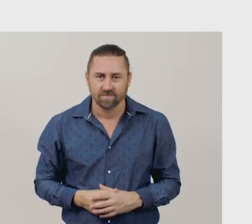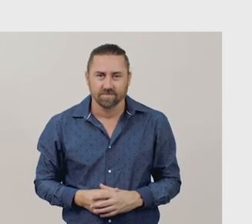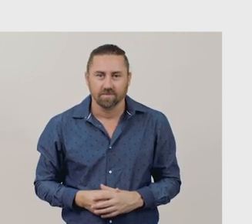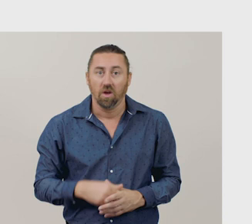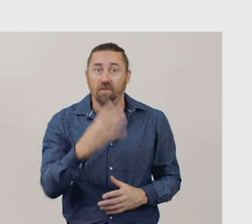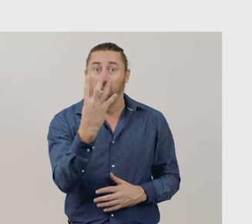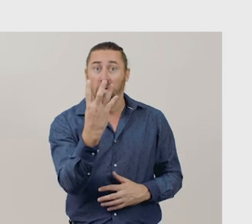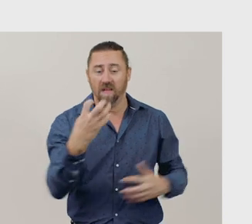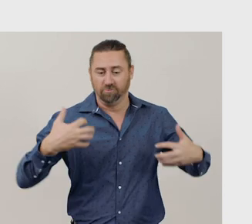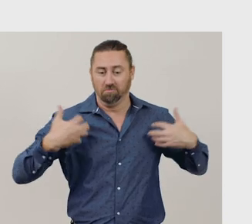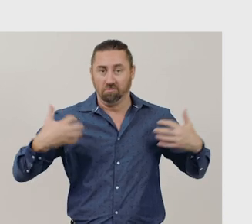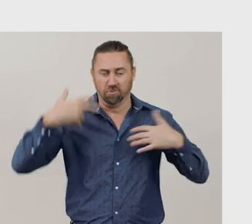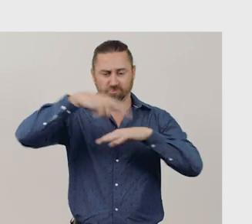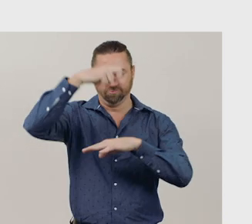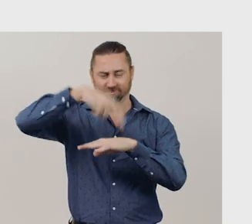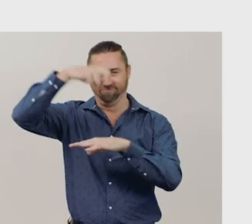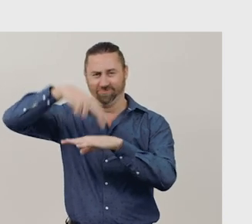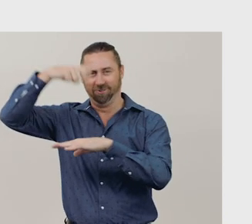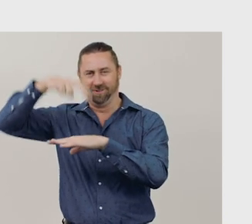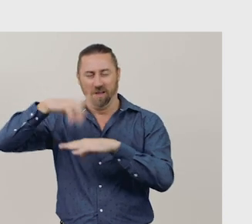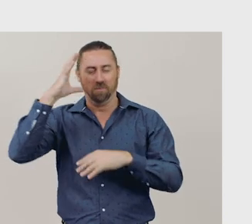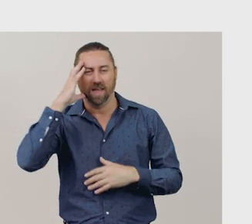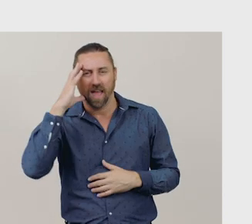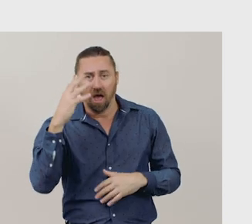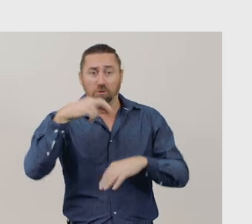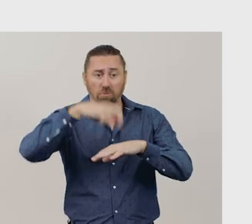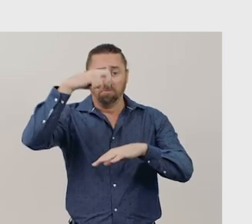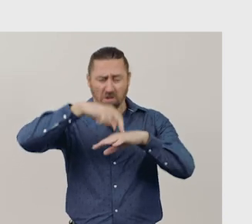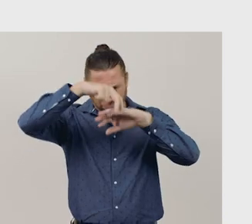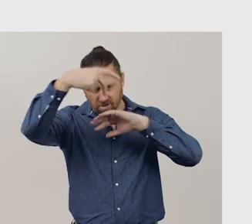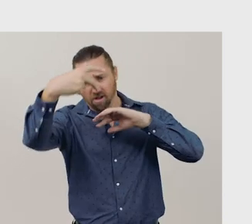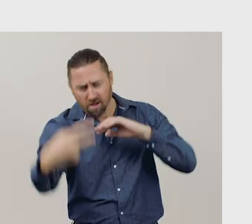4 little monkeys jumping on the bed. 1 fell off and bumped his head.